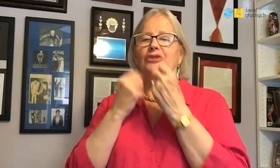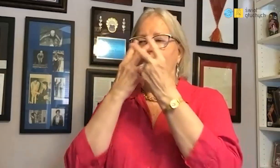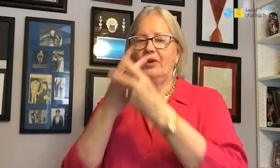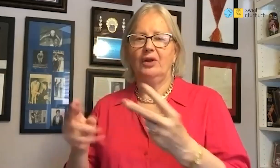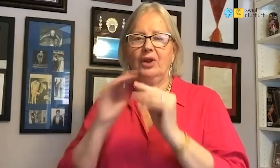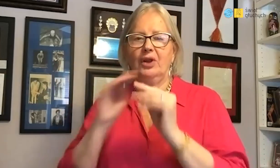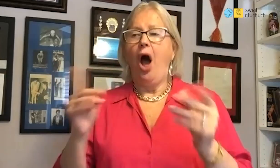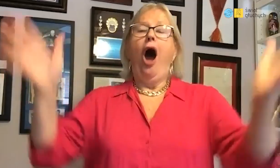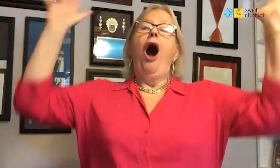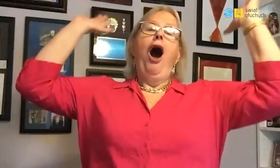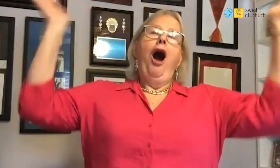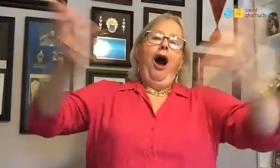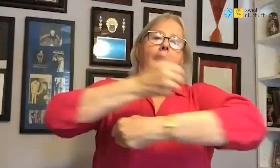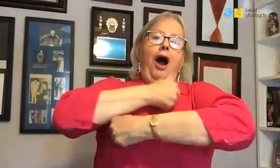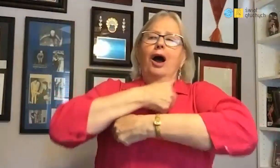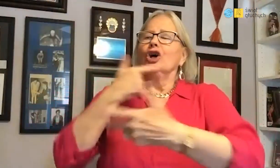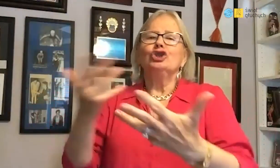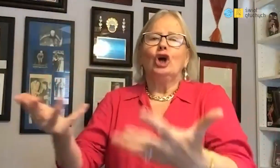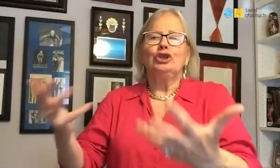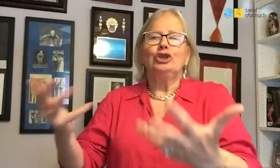who hugged me.